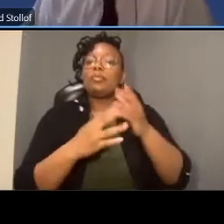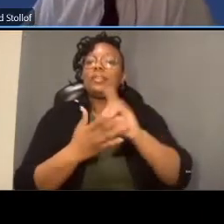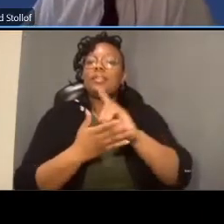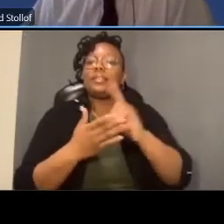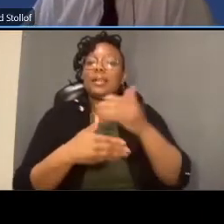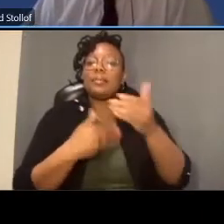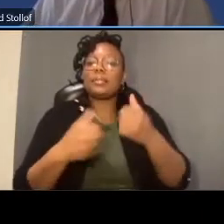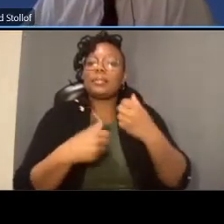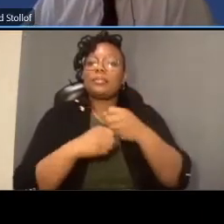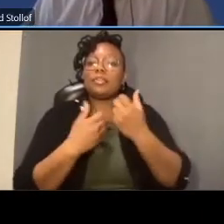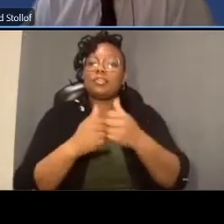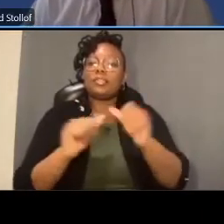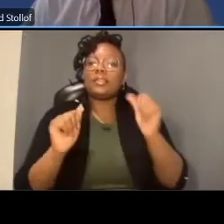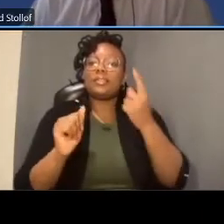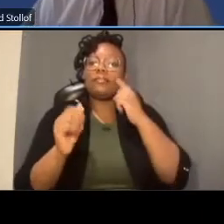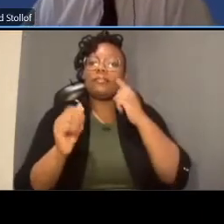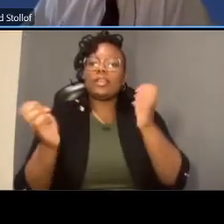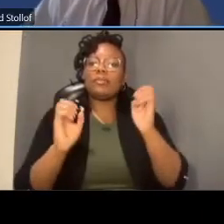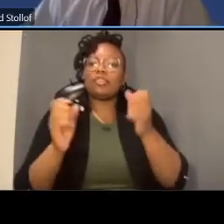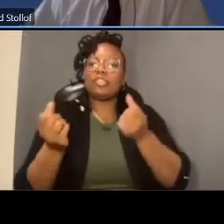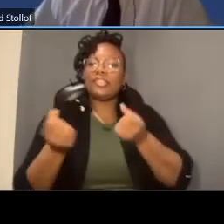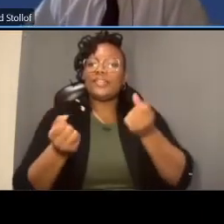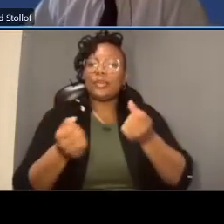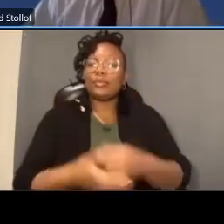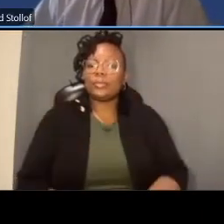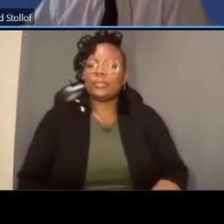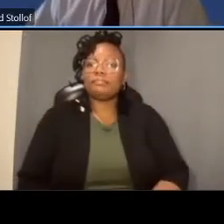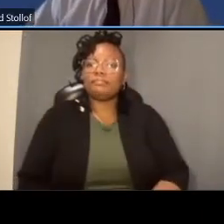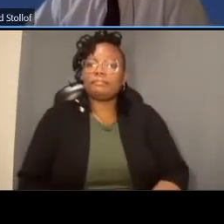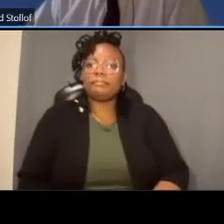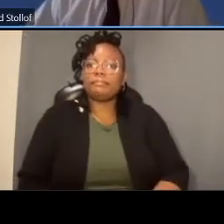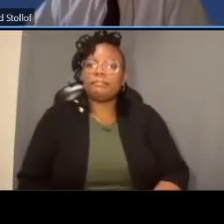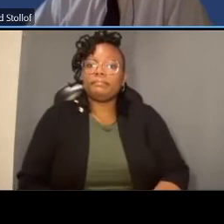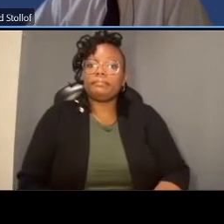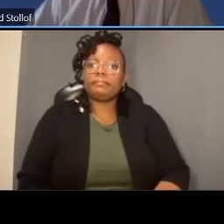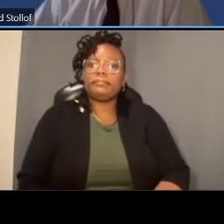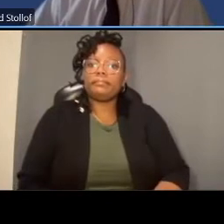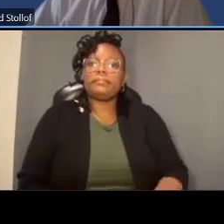thanks ed how will be how will the disabled be impacted with this plan and what was the